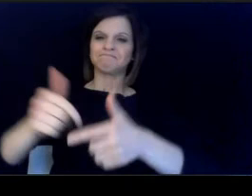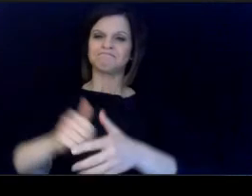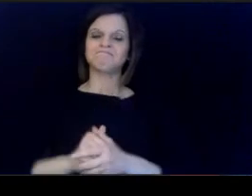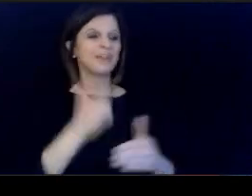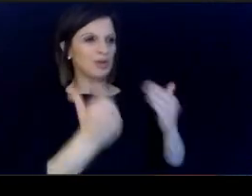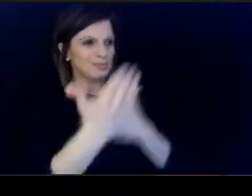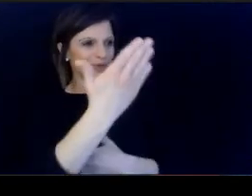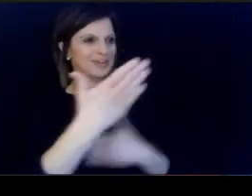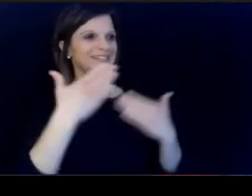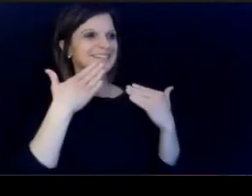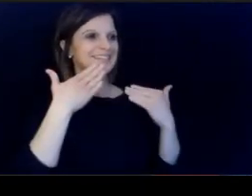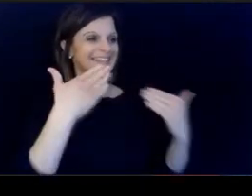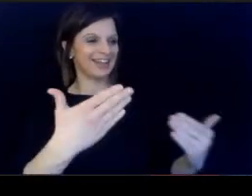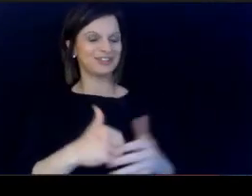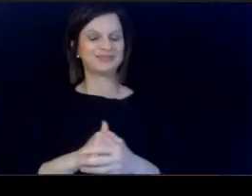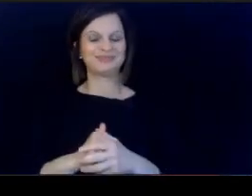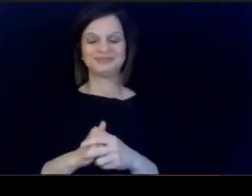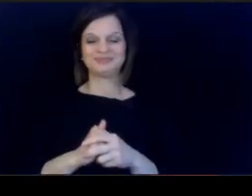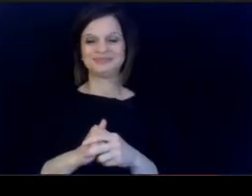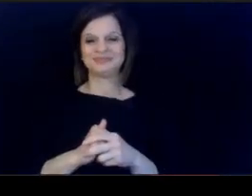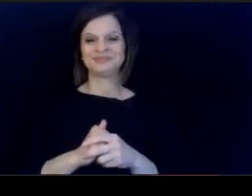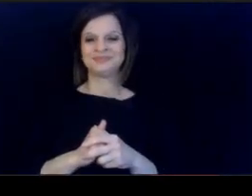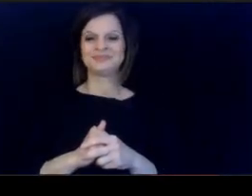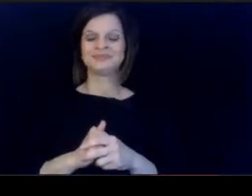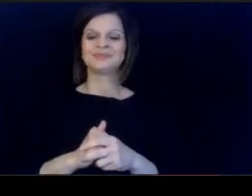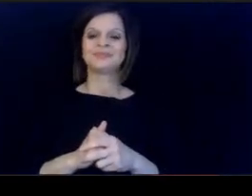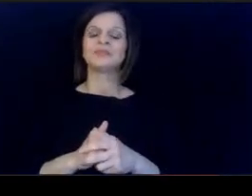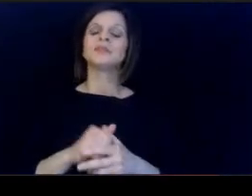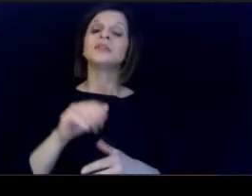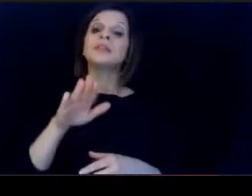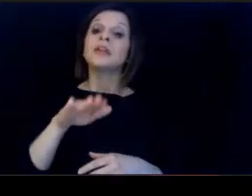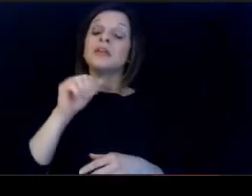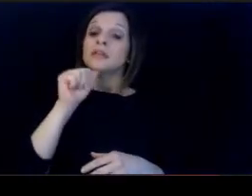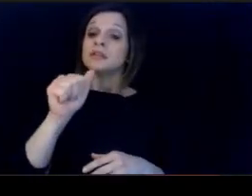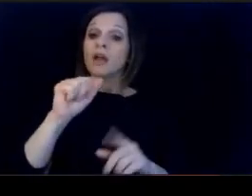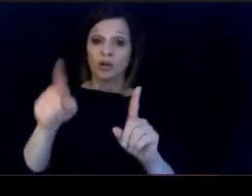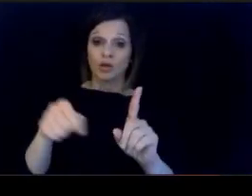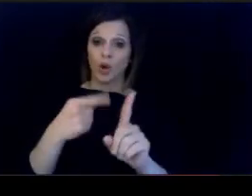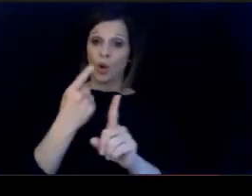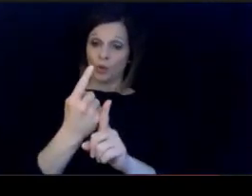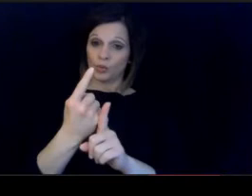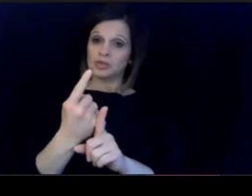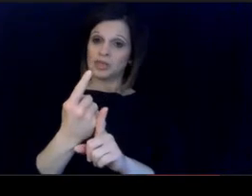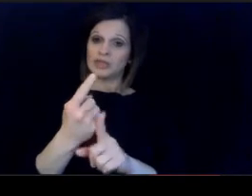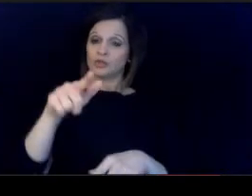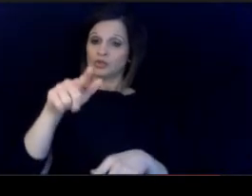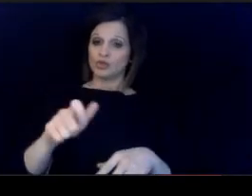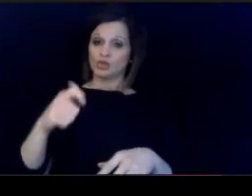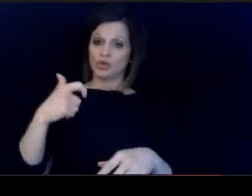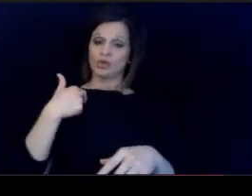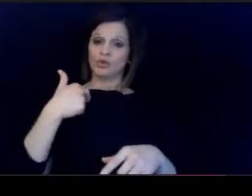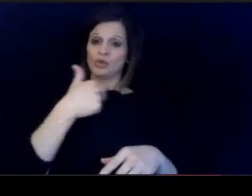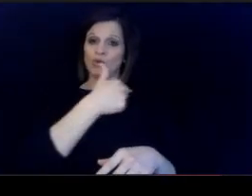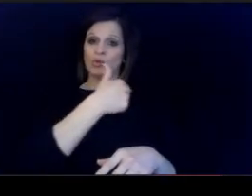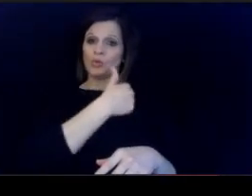Good morning, thank you. Doctor Woods tucker. Not only must we prioritize.